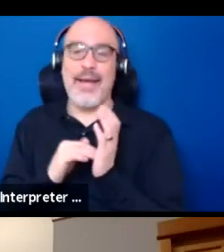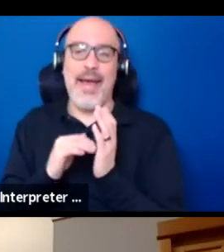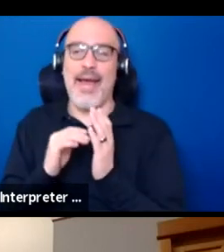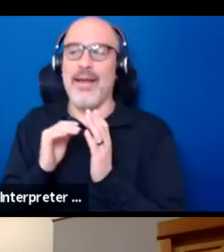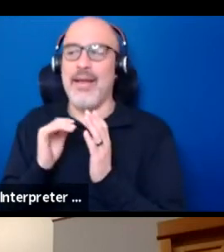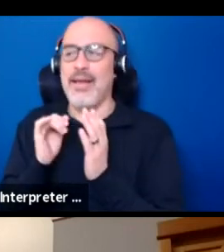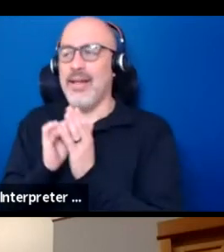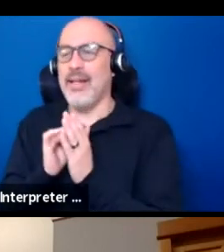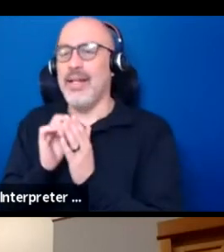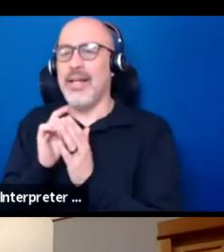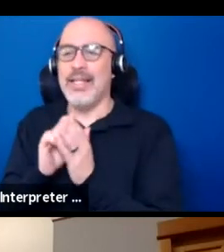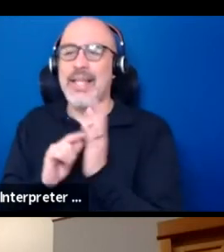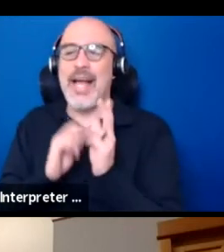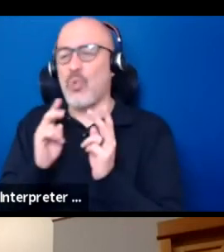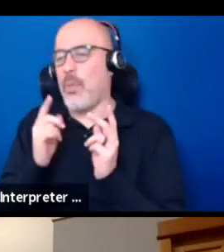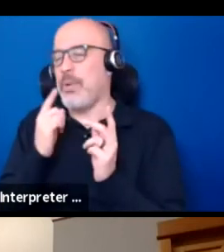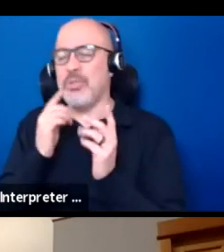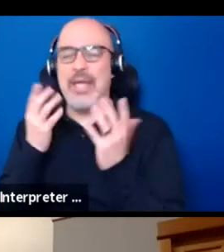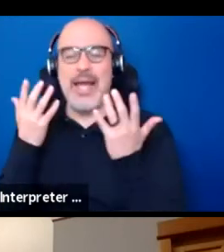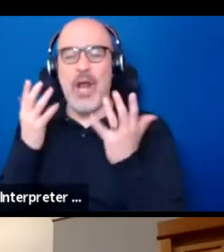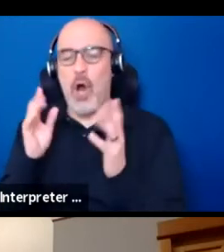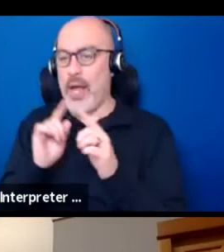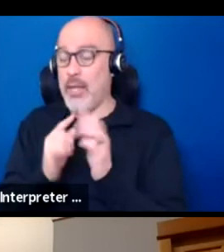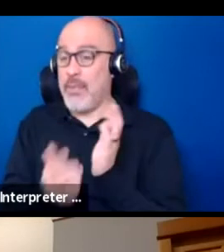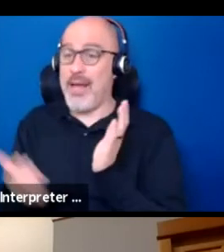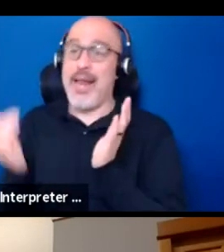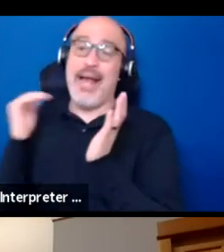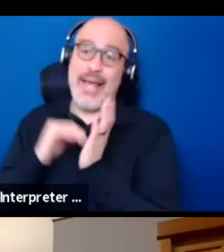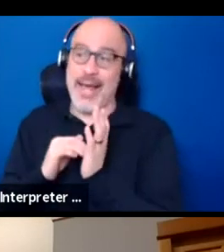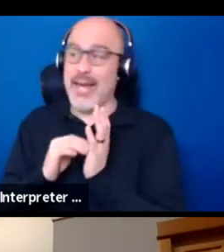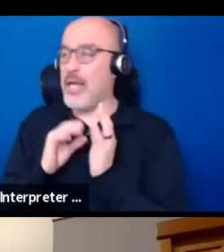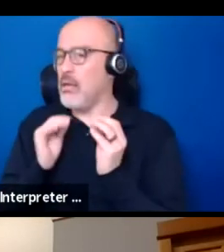but I'll just reiterate is that no one's doing this. So we're doing it